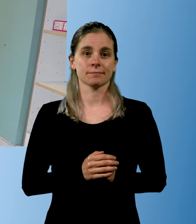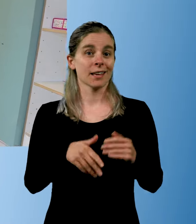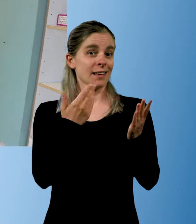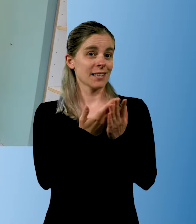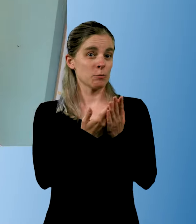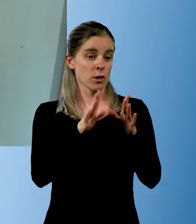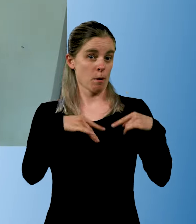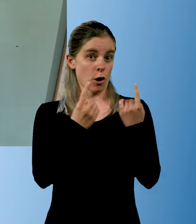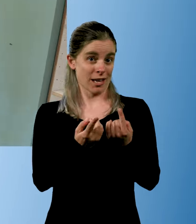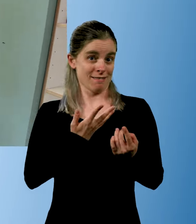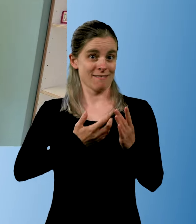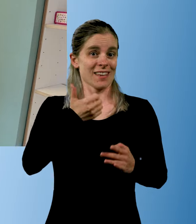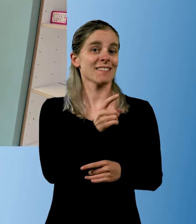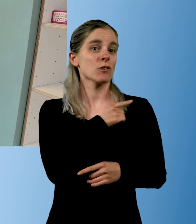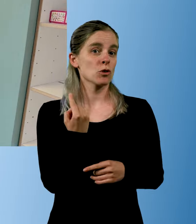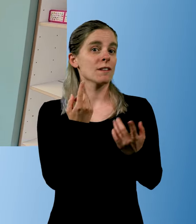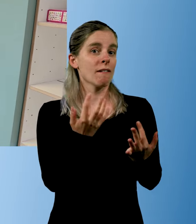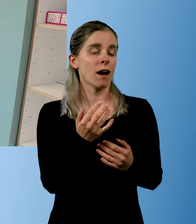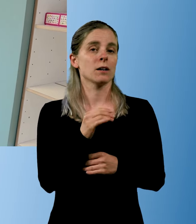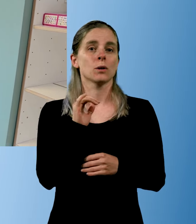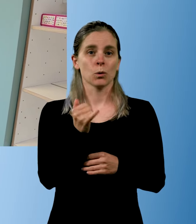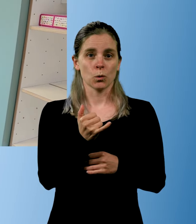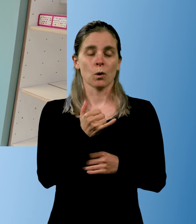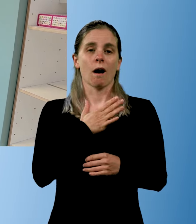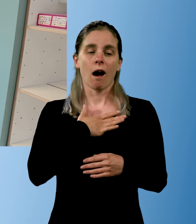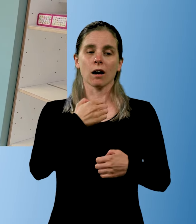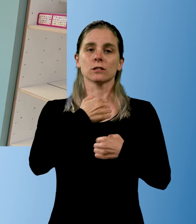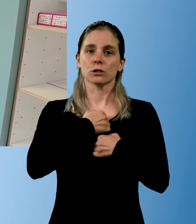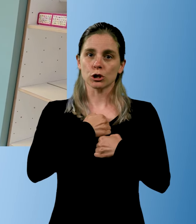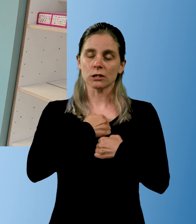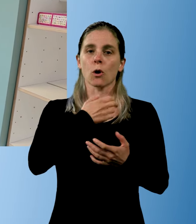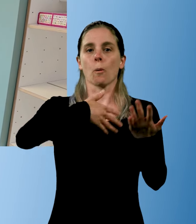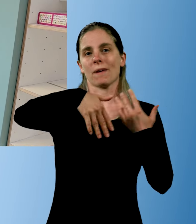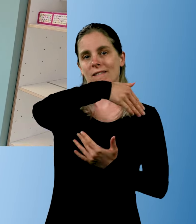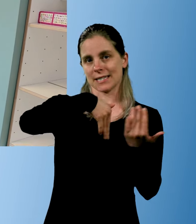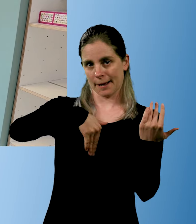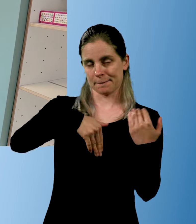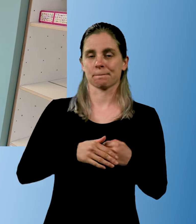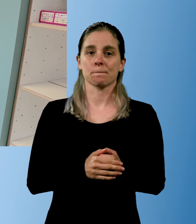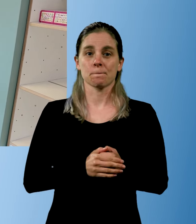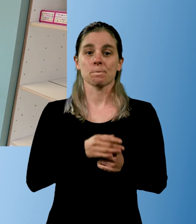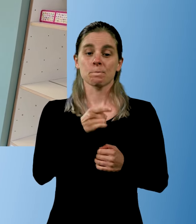The kindergarten has provided him with a safe environment.